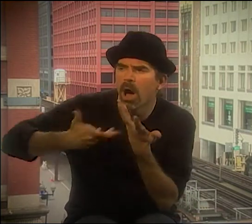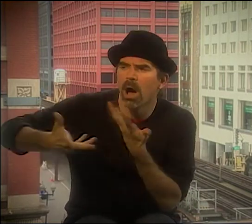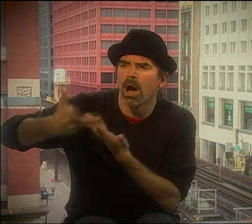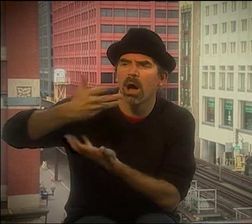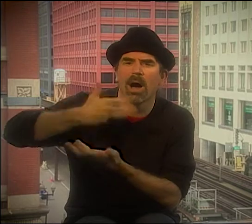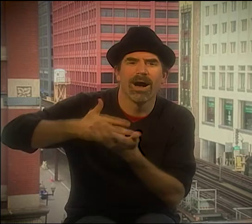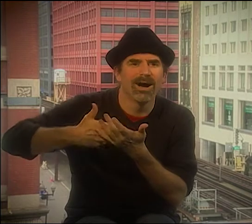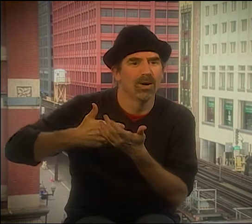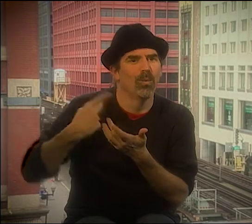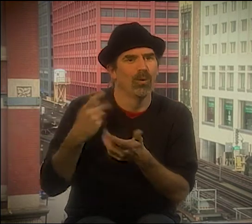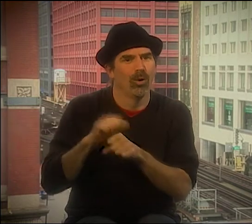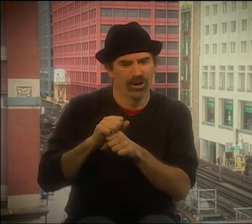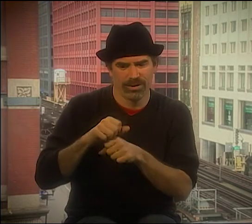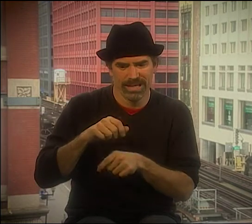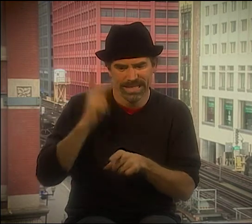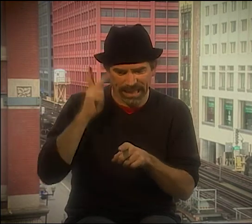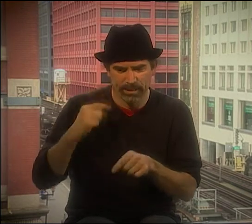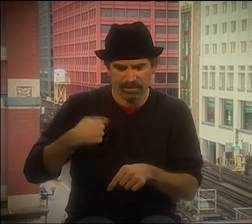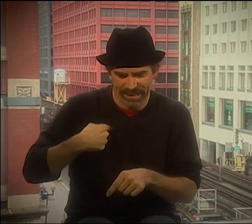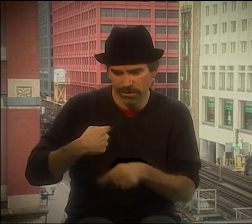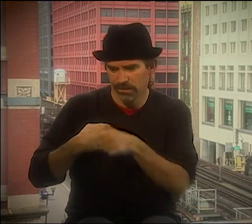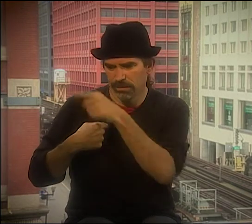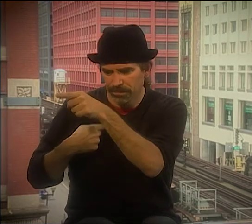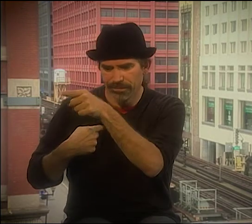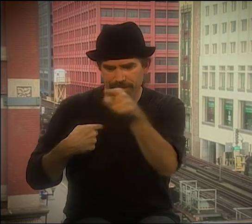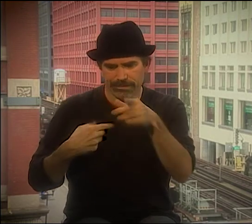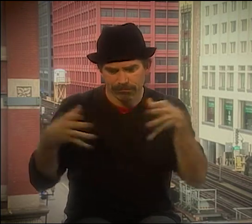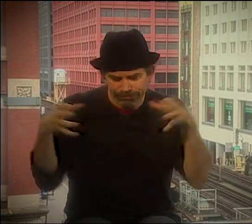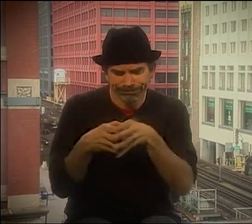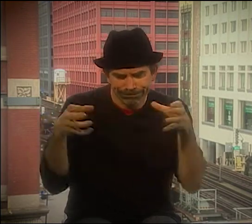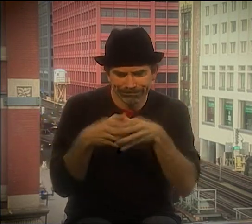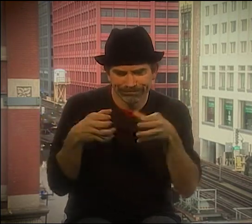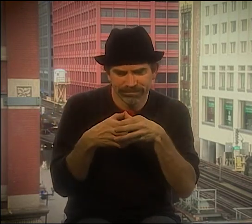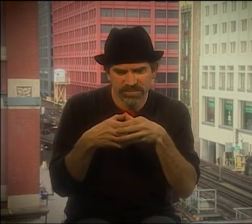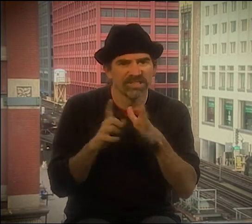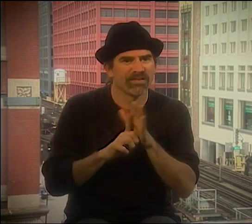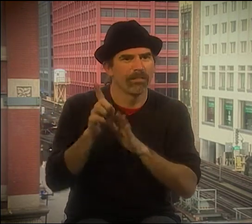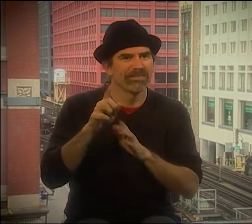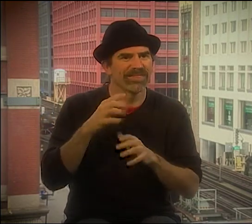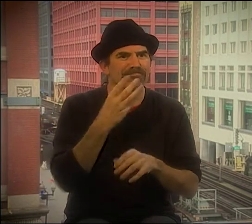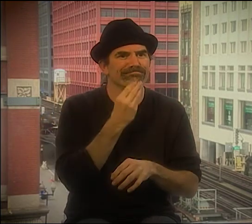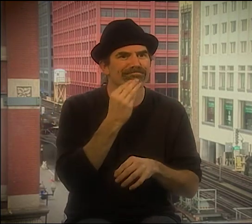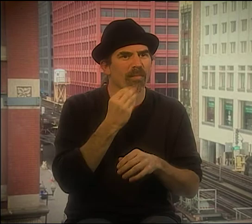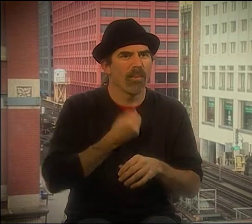I MEAN, YOU KNOW, IT WAS SO CLEAR AND SIMPLE AND YET COMPLEX AT THE SAME TIME.